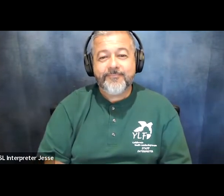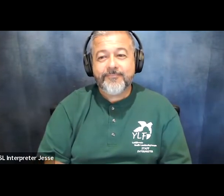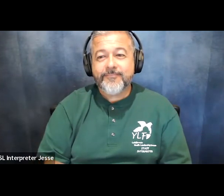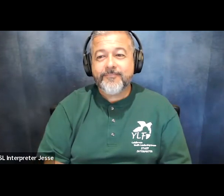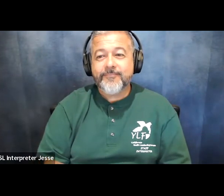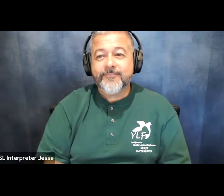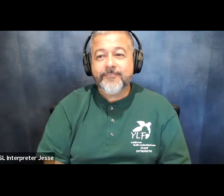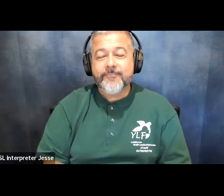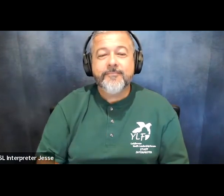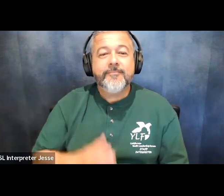please move to slide six